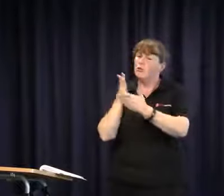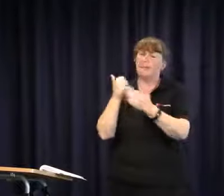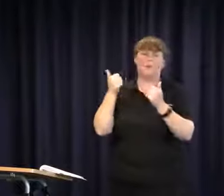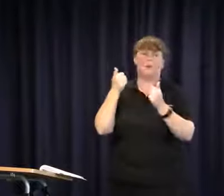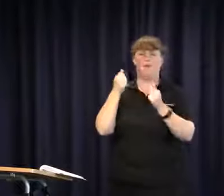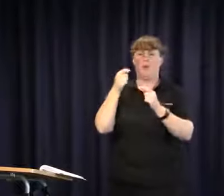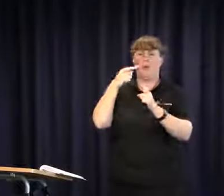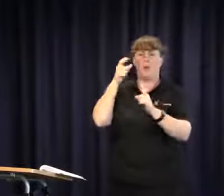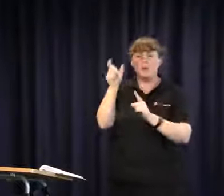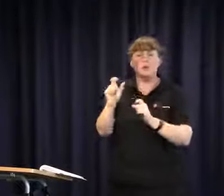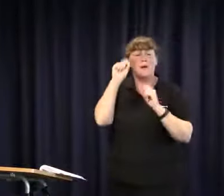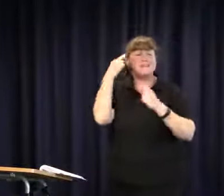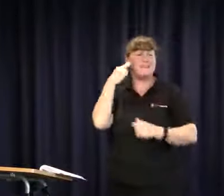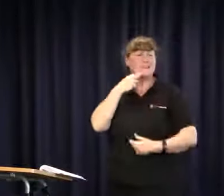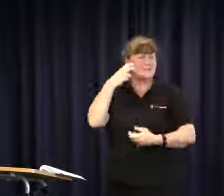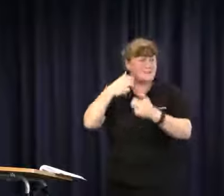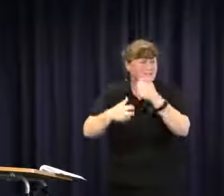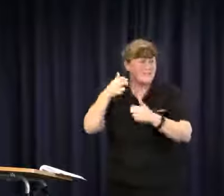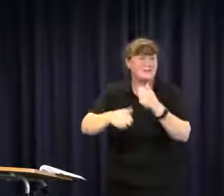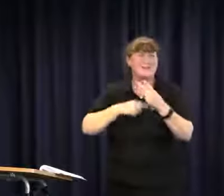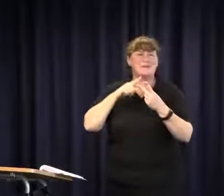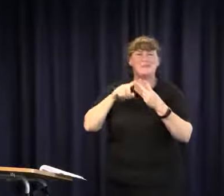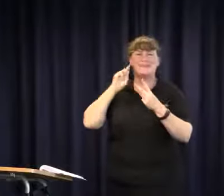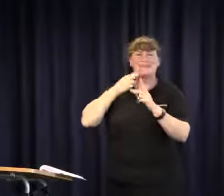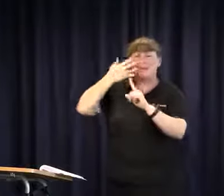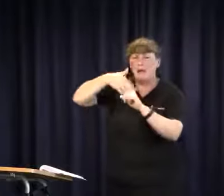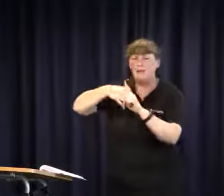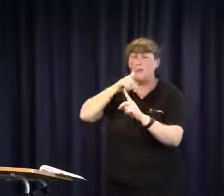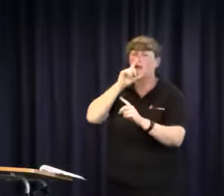says, `You can do it.' It is absolutely fantastic to have a person who understands these deaf